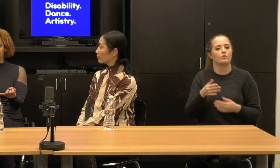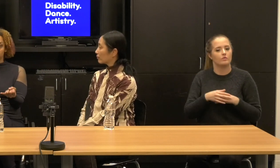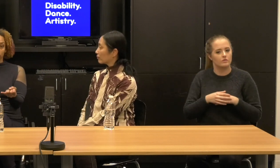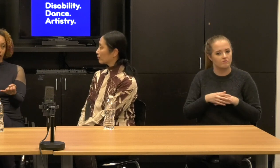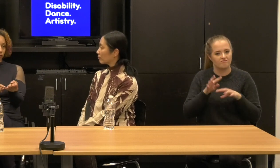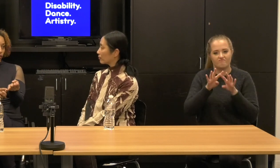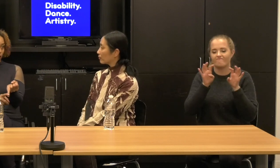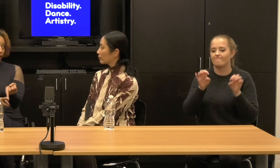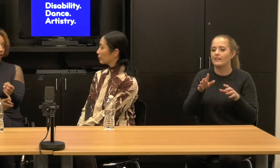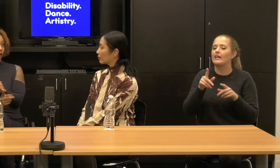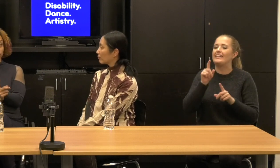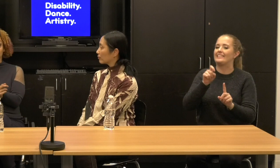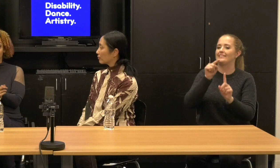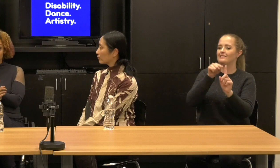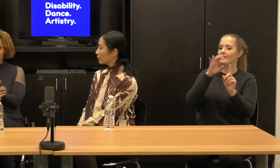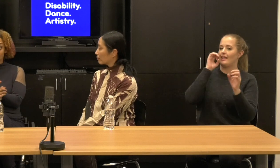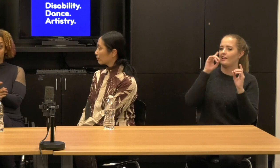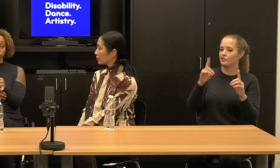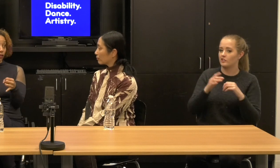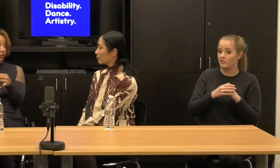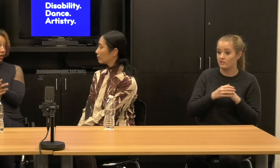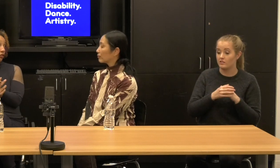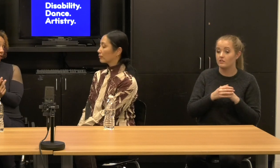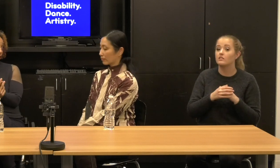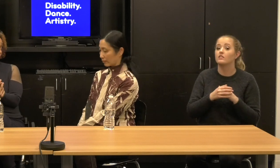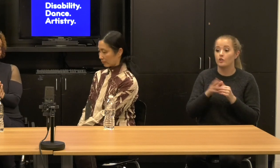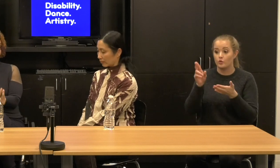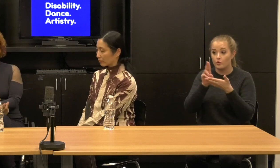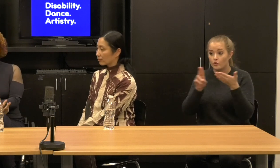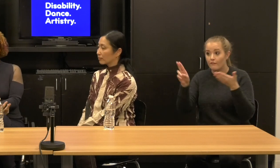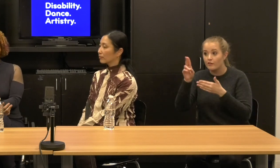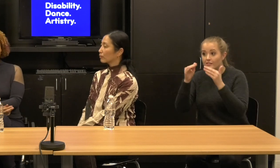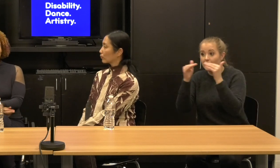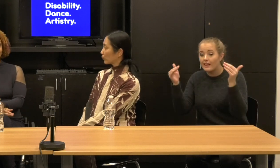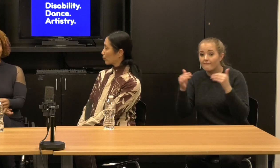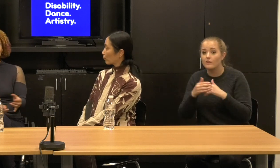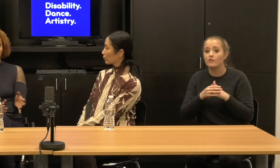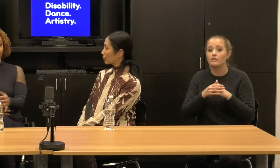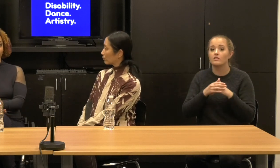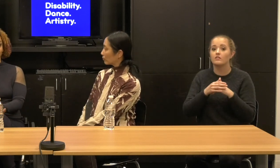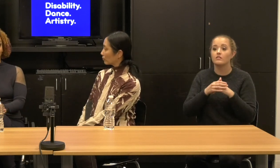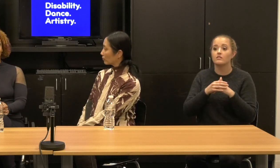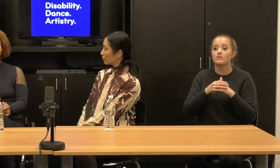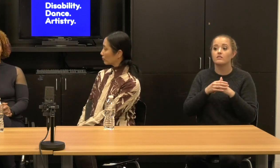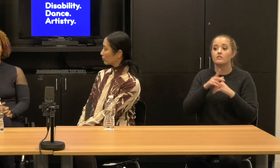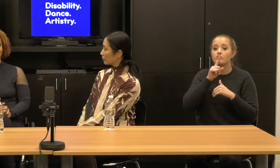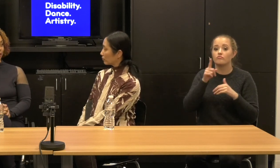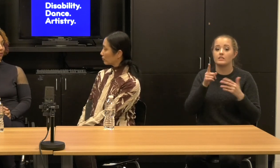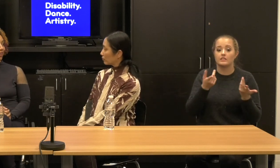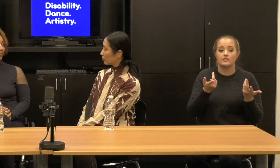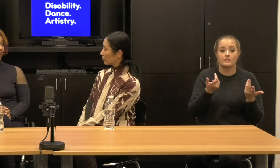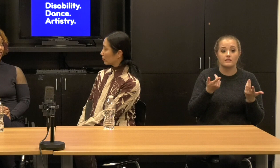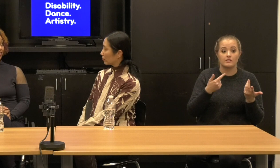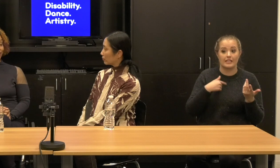You need to be able to have training at the university level, the conservatory level, like really can I apply to get an MFA in dance?